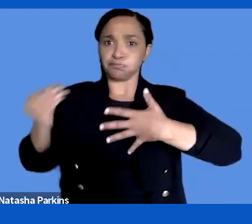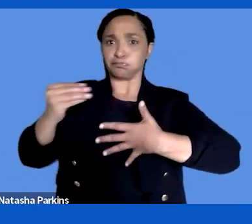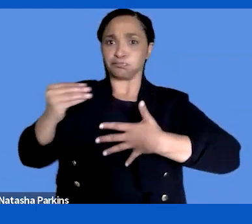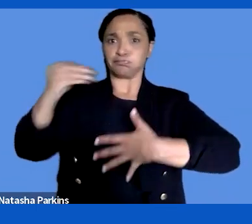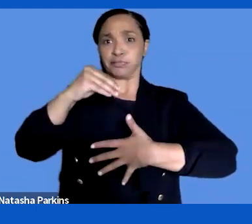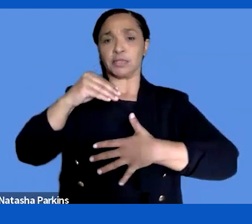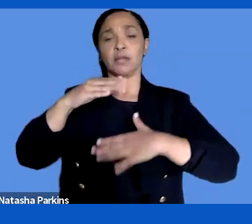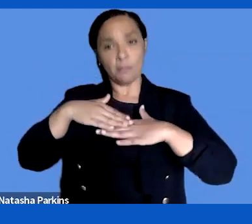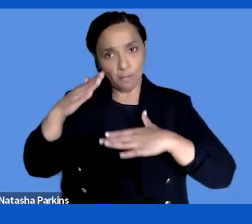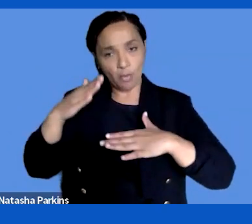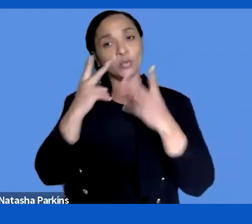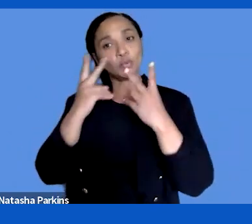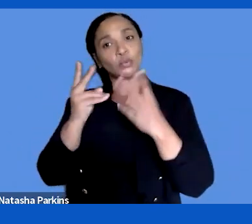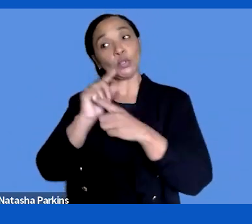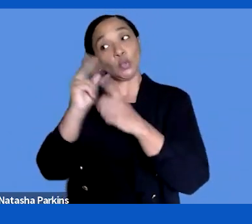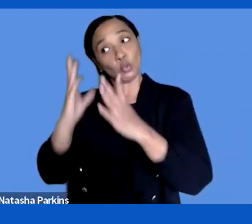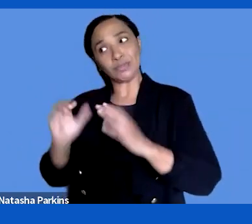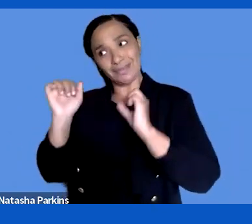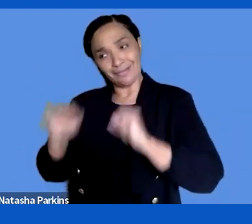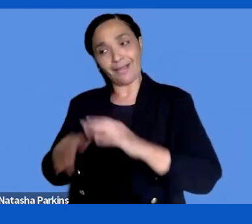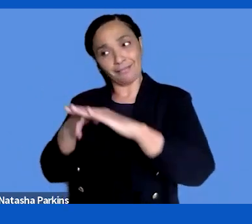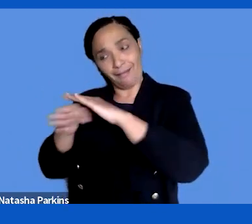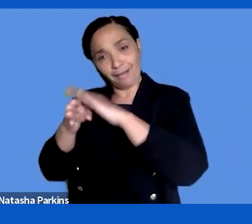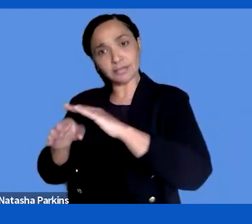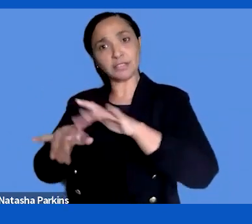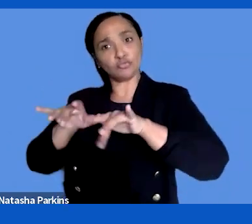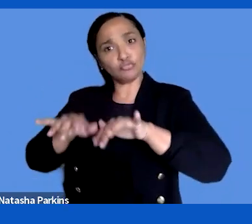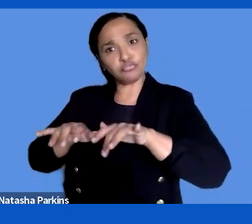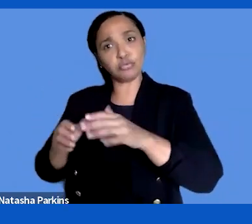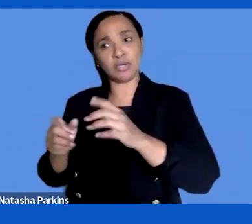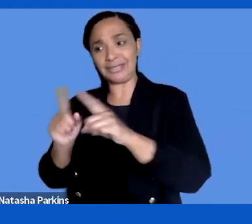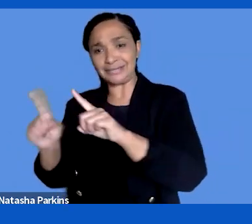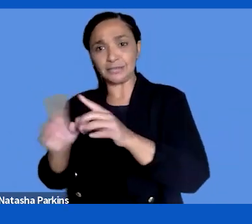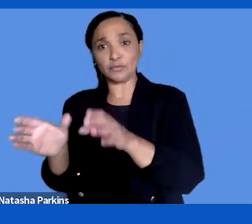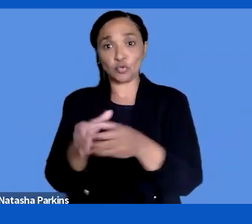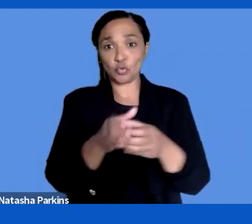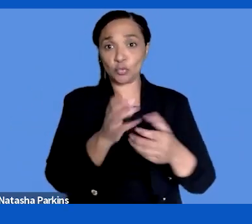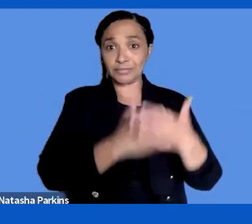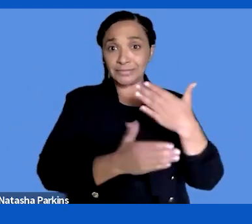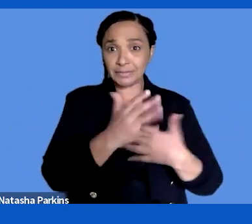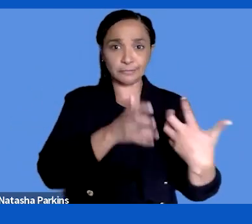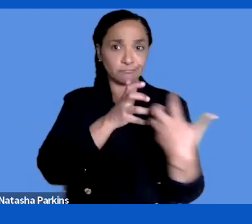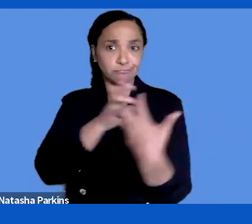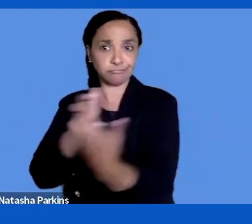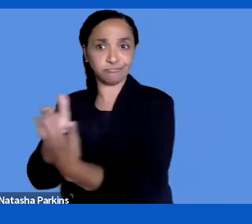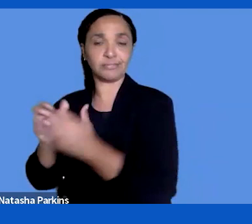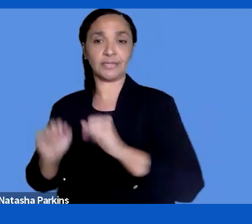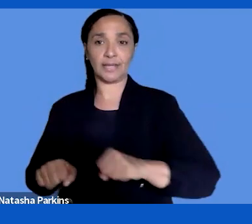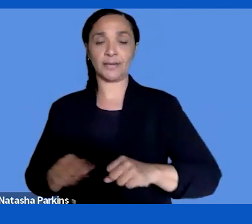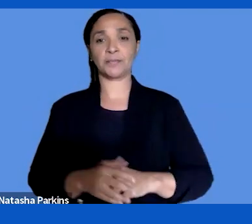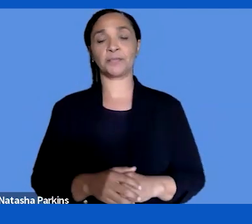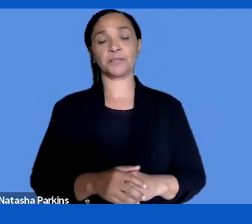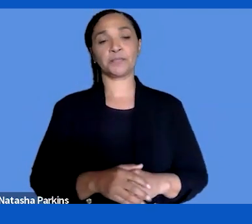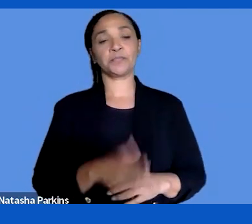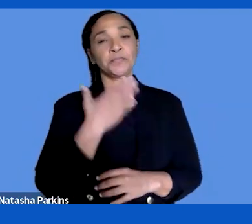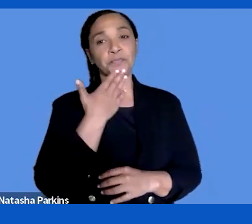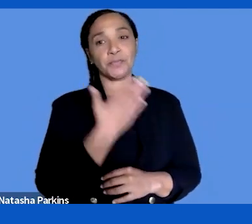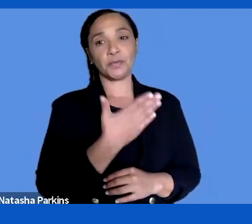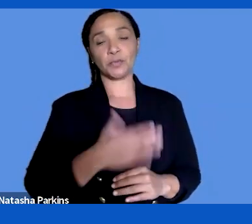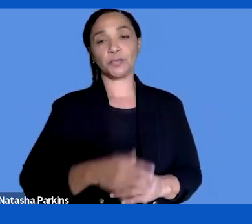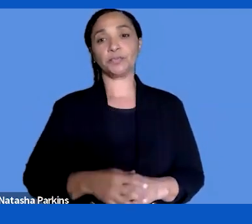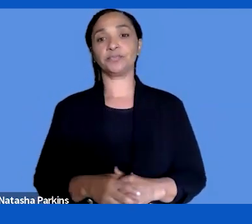and accessible for people with different needs. >> SUSANNA LAURIN: Thank you. I think I agree with